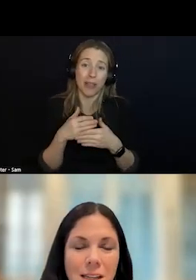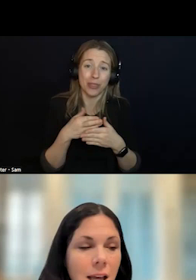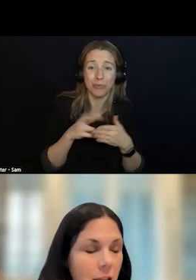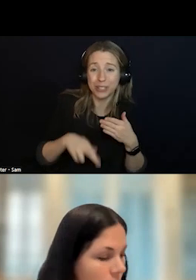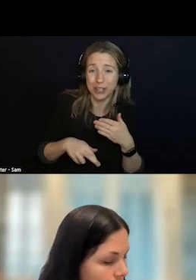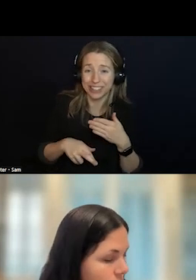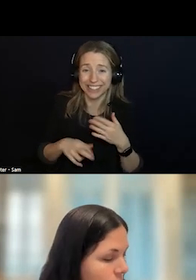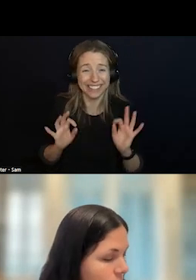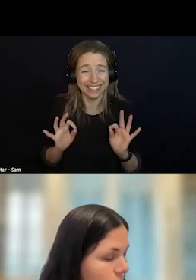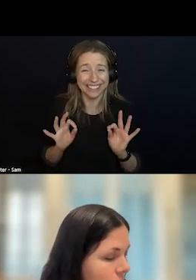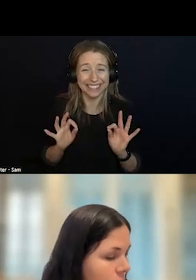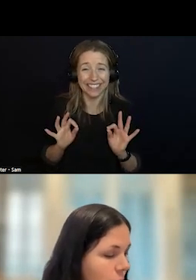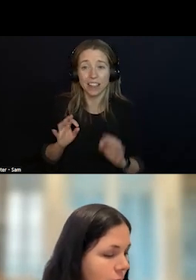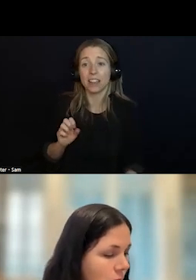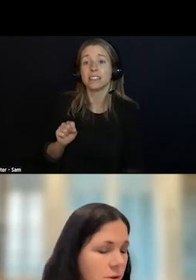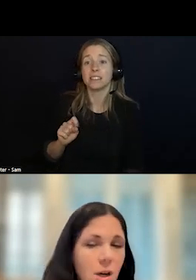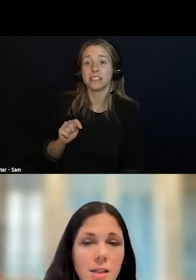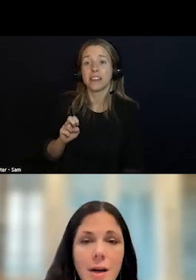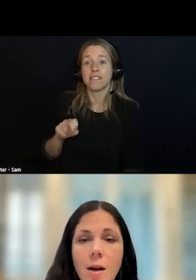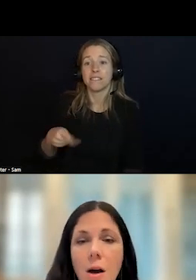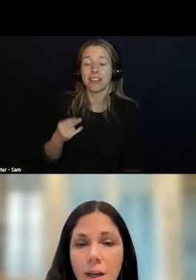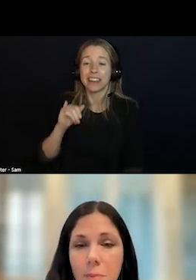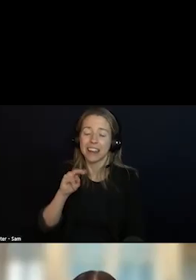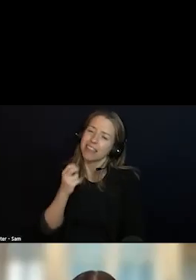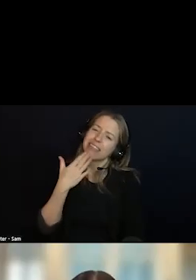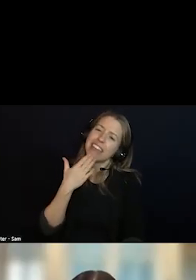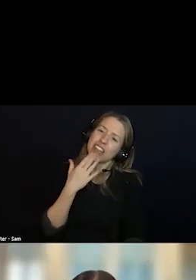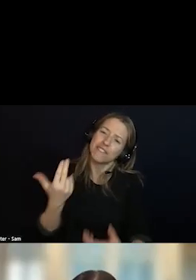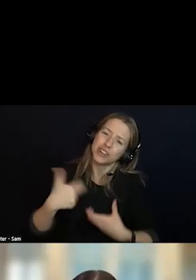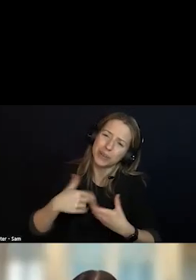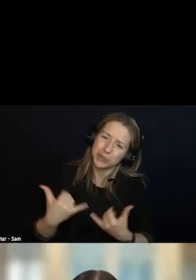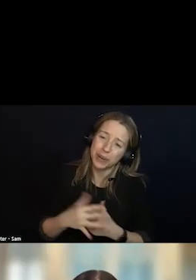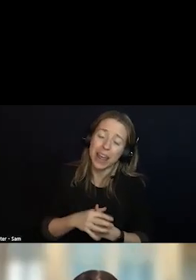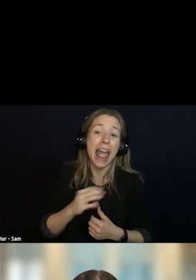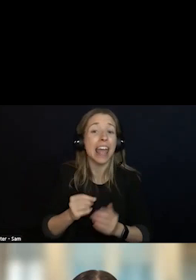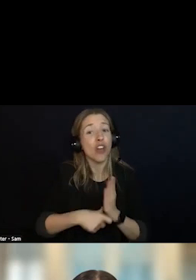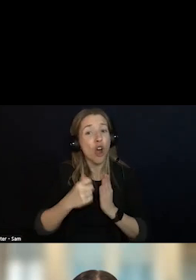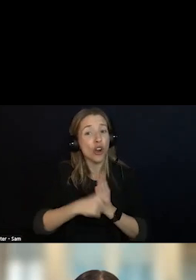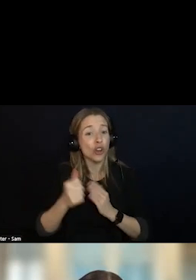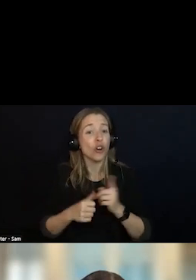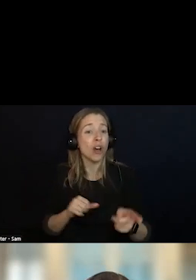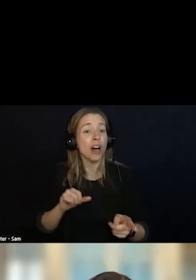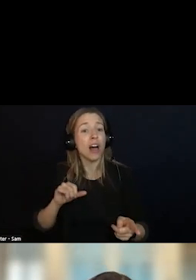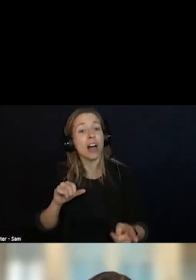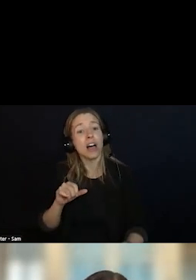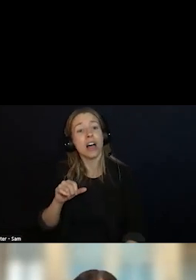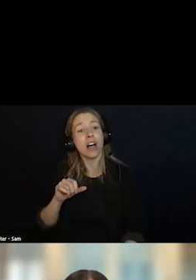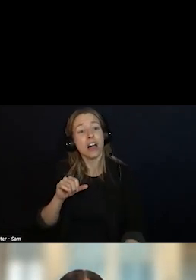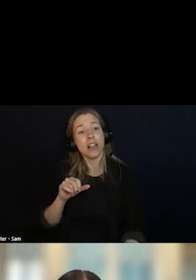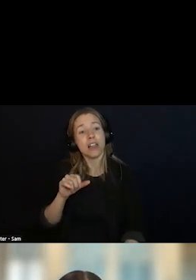US. IN THE ARTICLE IT ALSO TALKS ABOUT HOW IT CAN BE REPLICATABLE (SIC) THANKS, LAURA. >>: THANKS STEPHANIE.